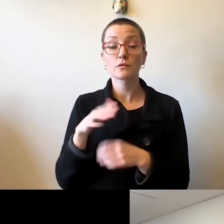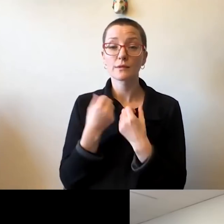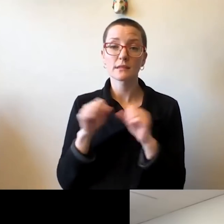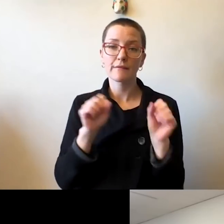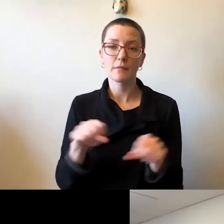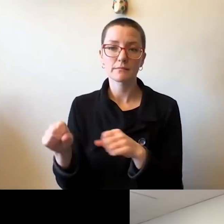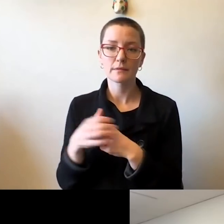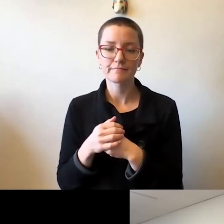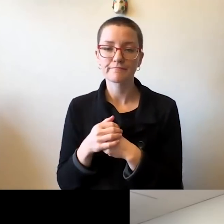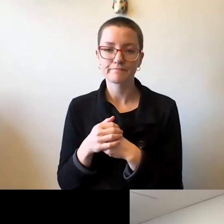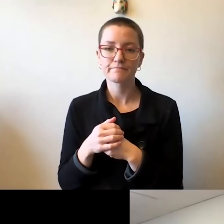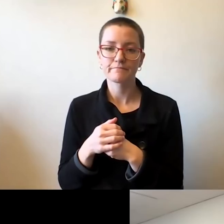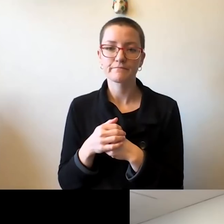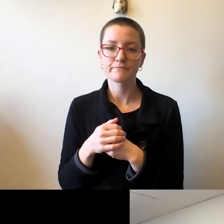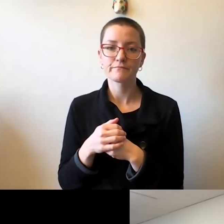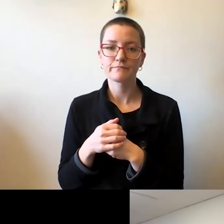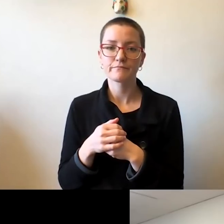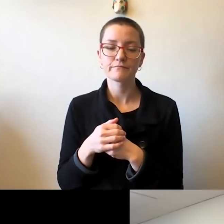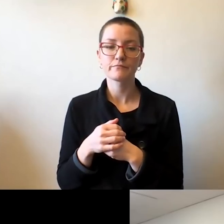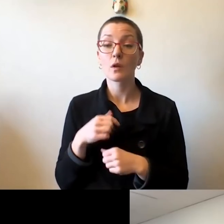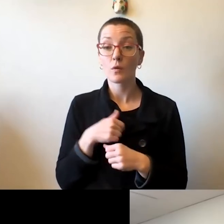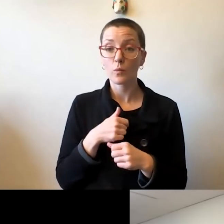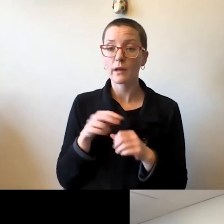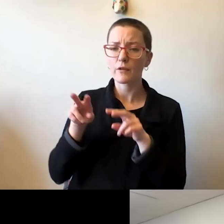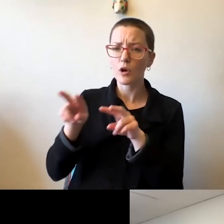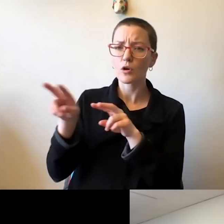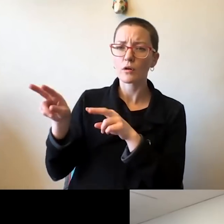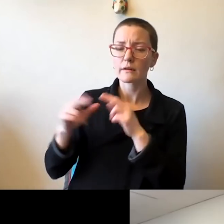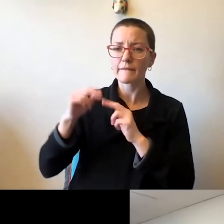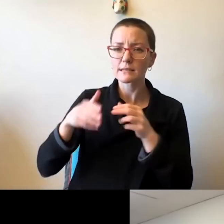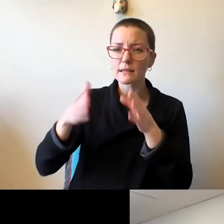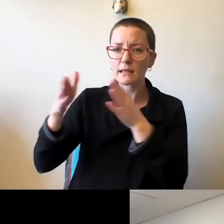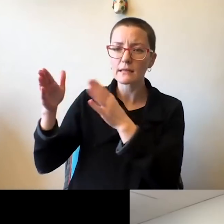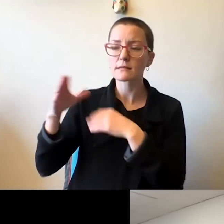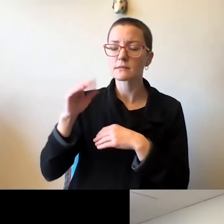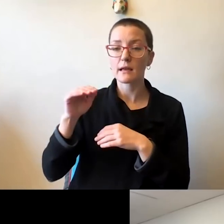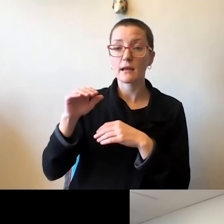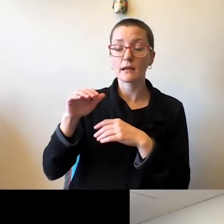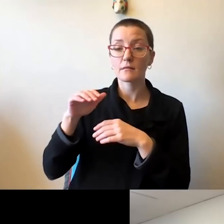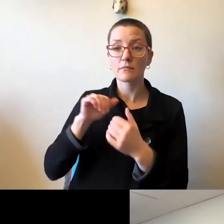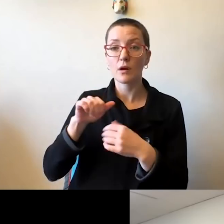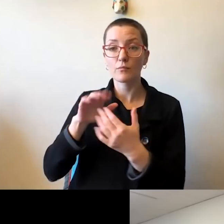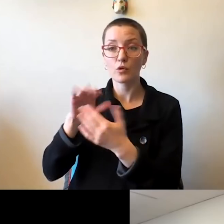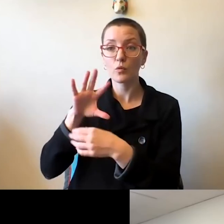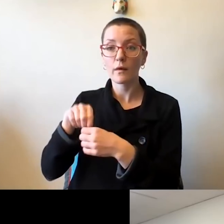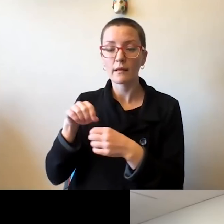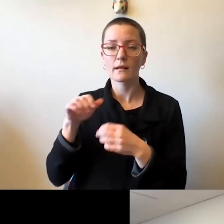We have looked at the facilities and practices and policies within Facility Services, to make sure